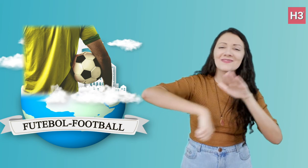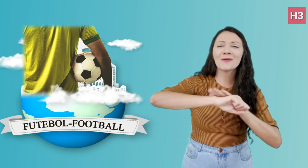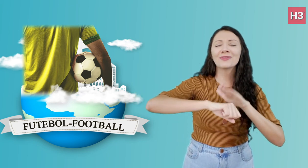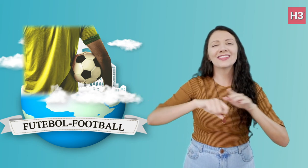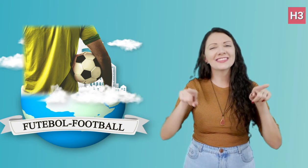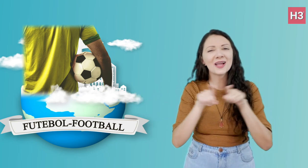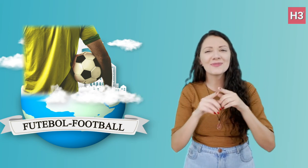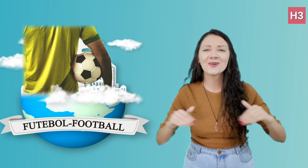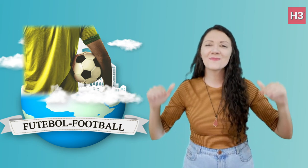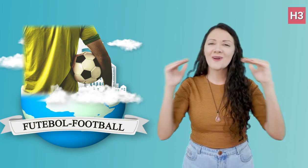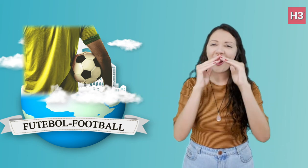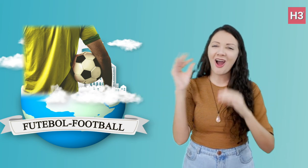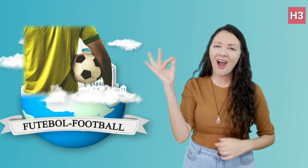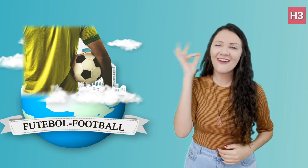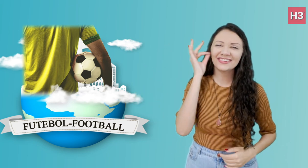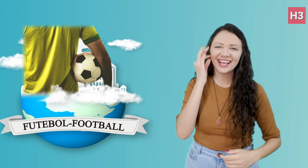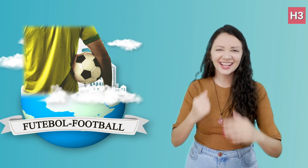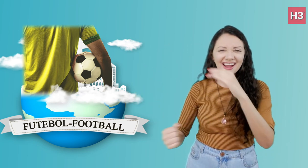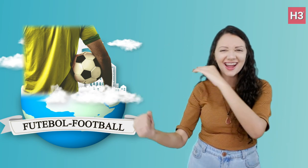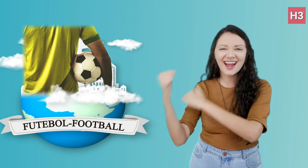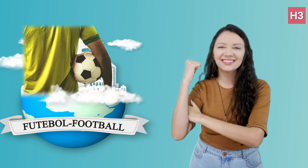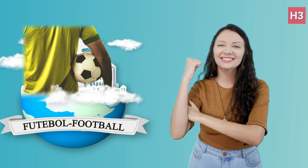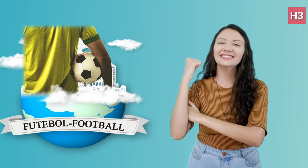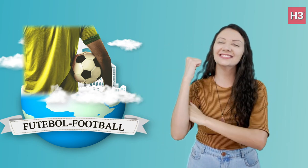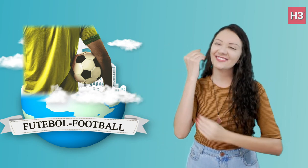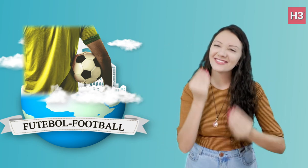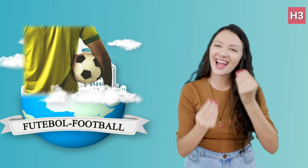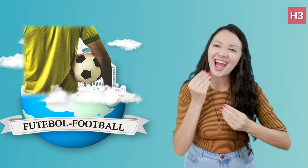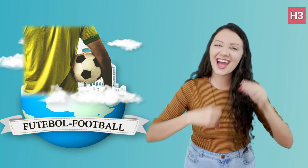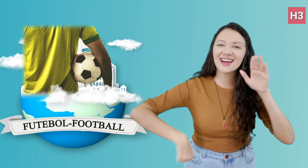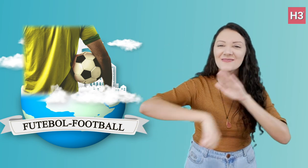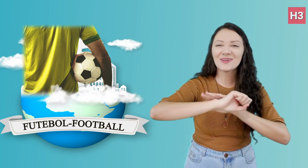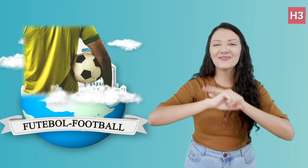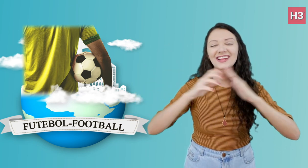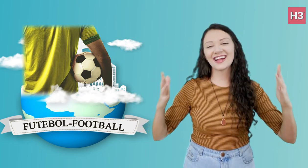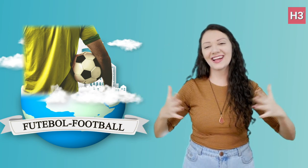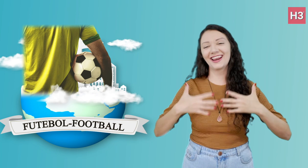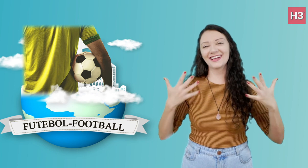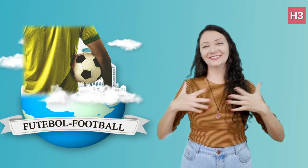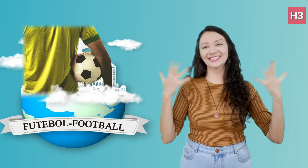show the same football magic as hearing Brazilian players?